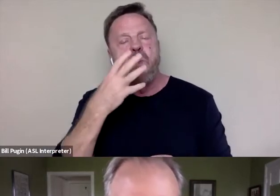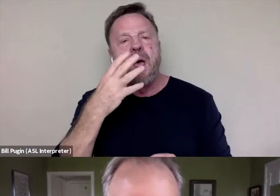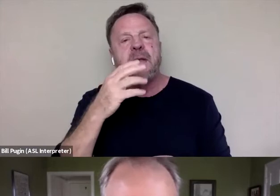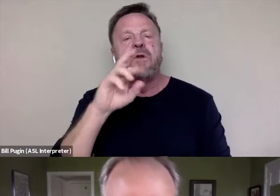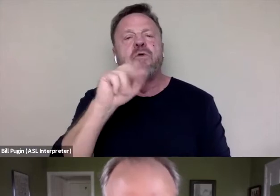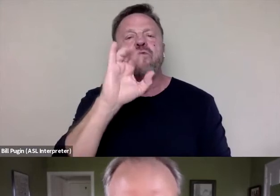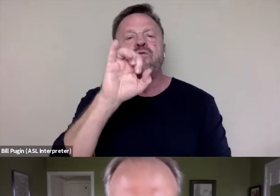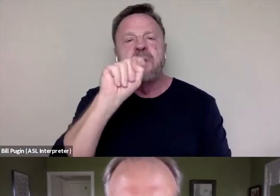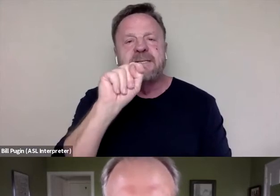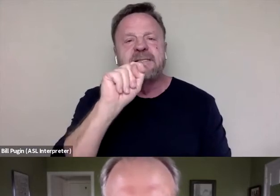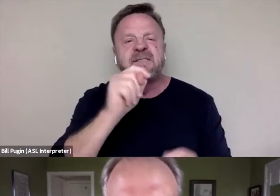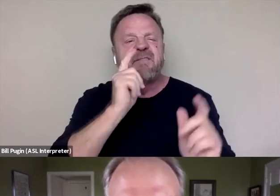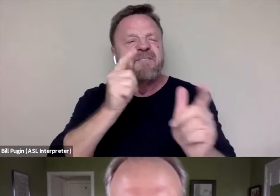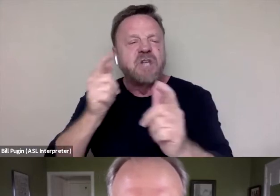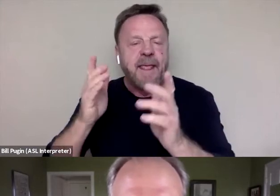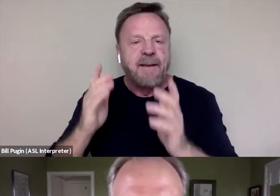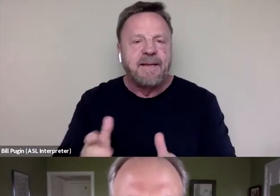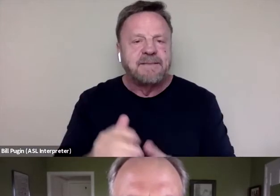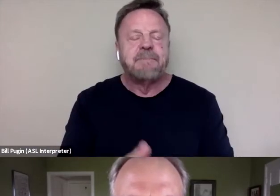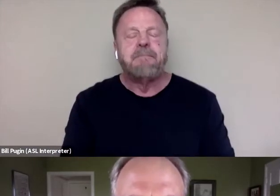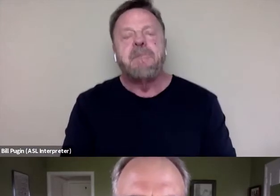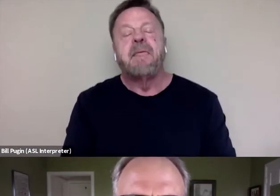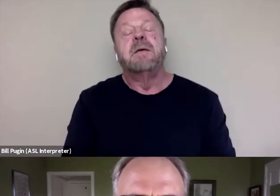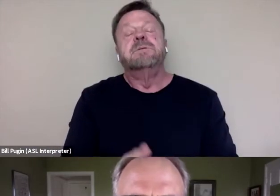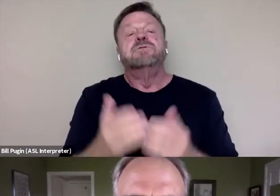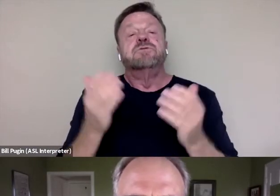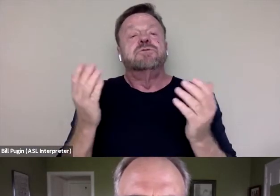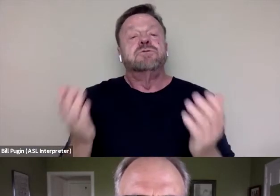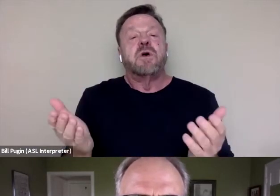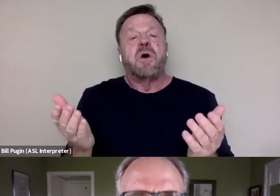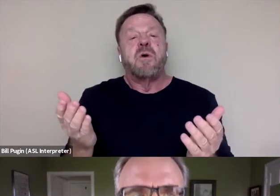as in the case of Ahmaud Arbrey. And so that was